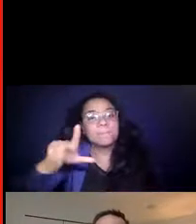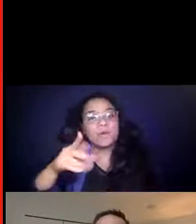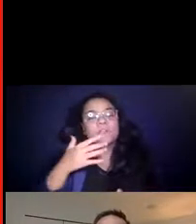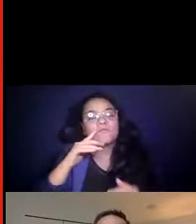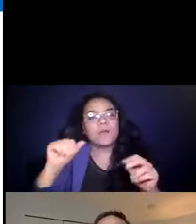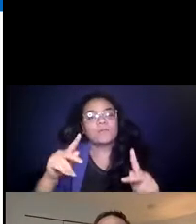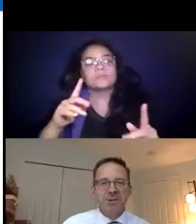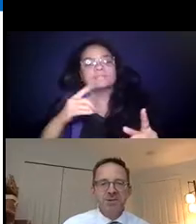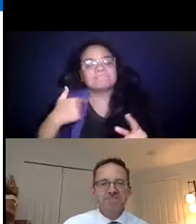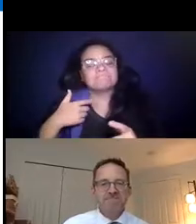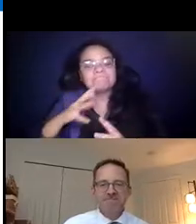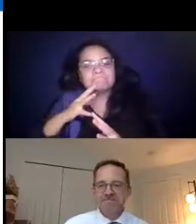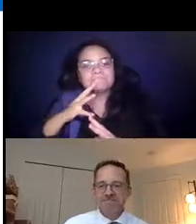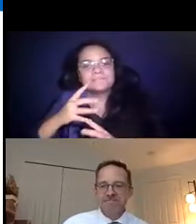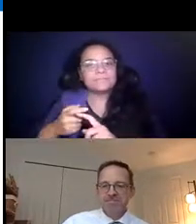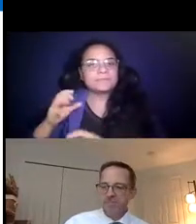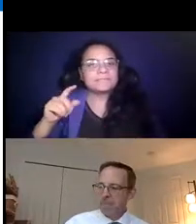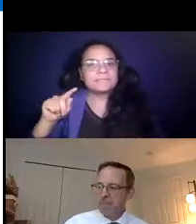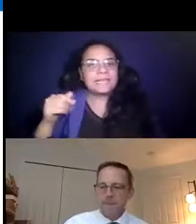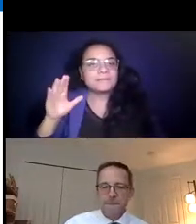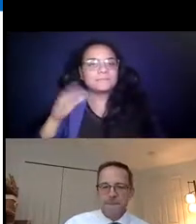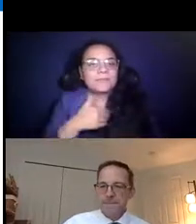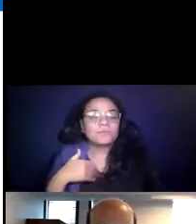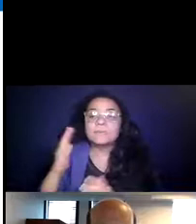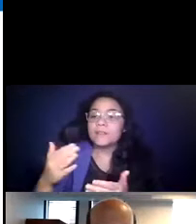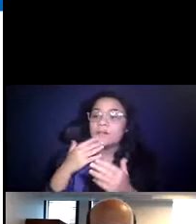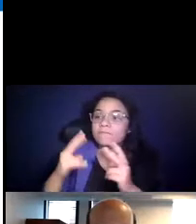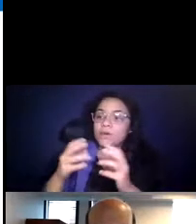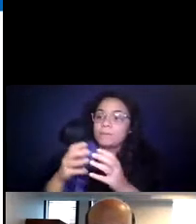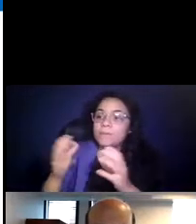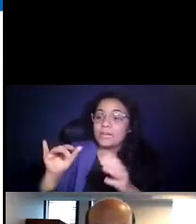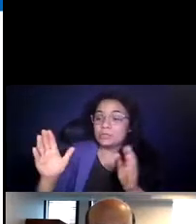14:23:49 >> PAUL KINCAID: Those small-agency examples are great.